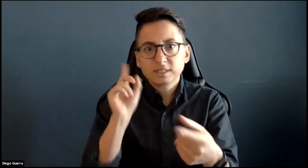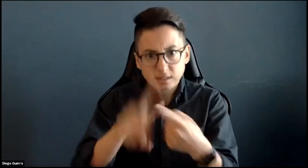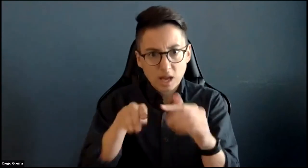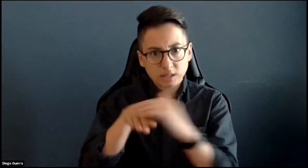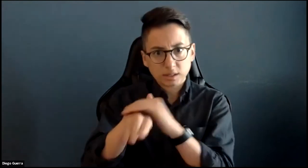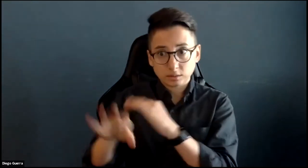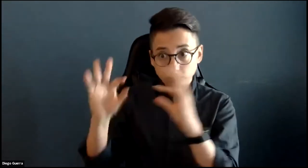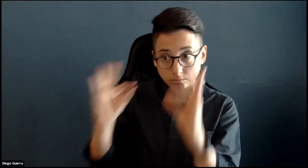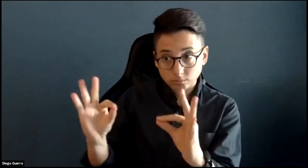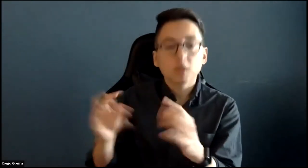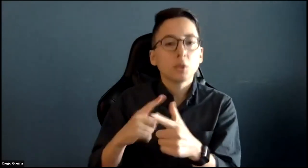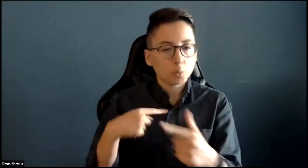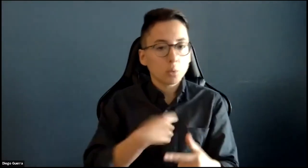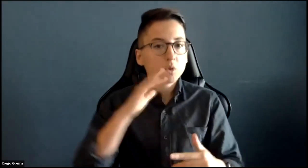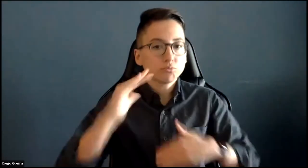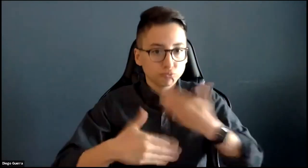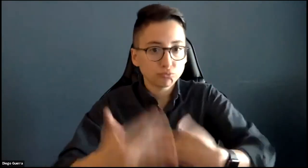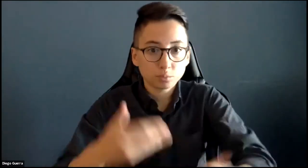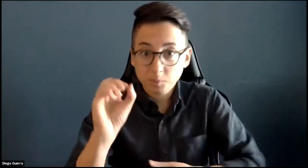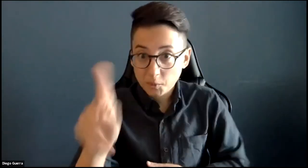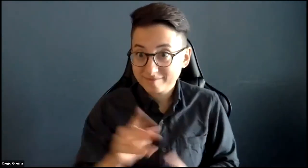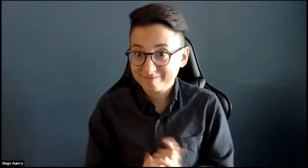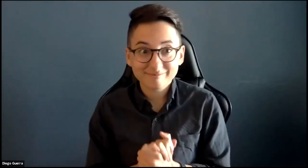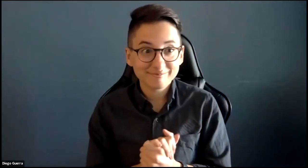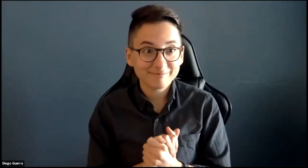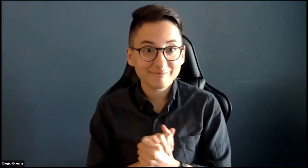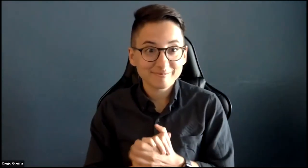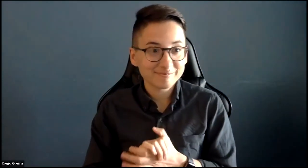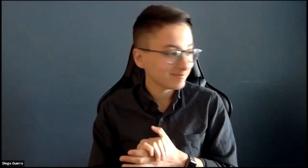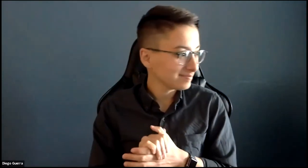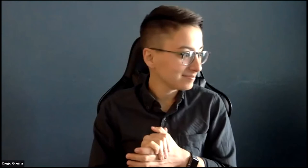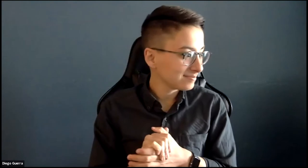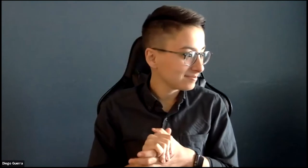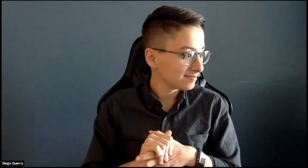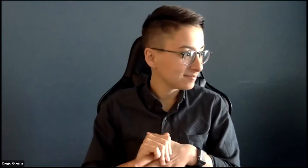I suspect that we will not proceed until access is ready and then get this ball rolling.